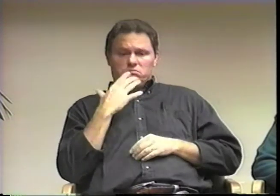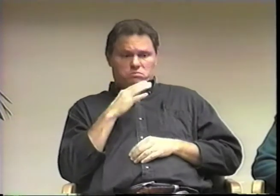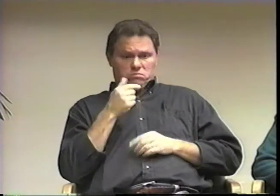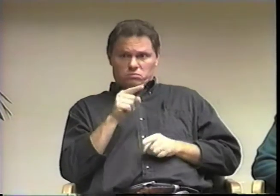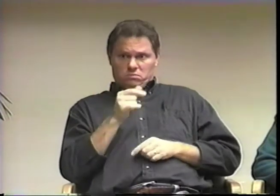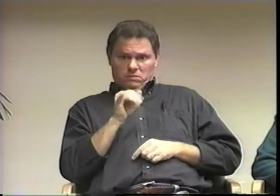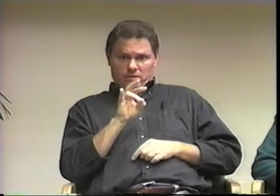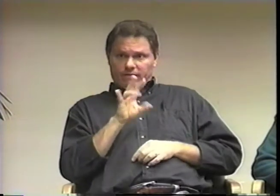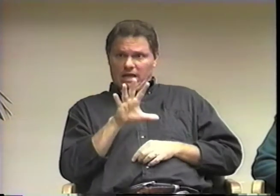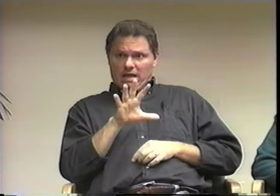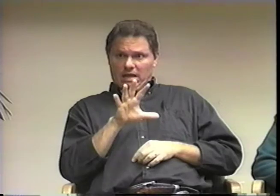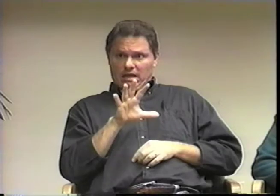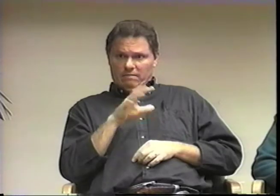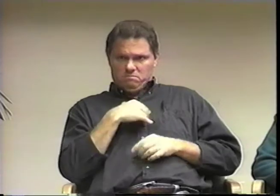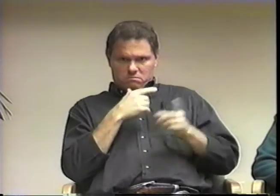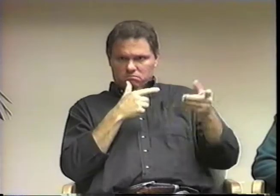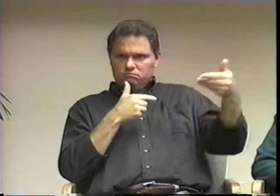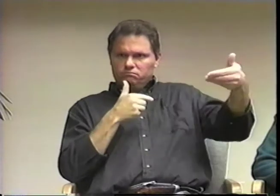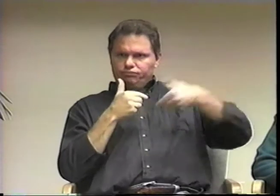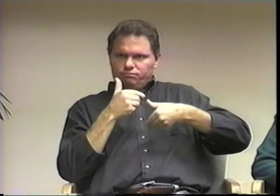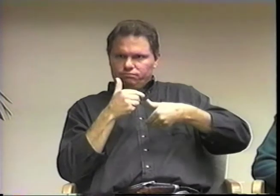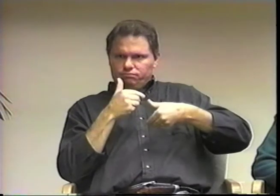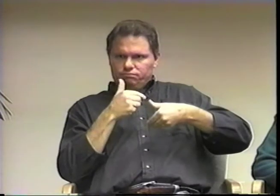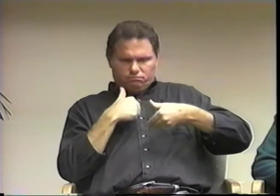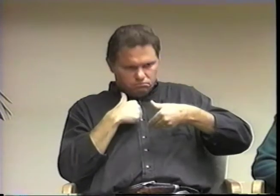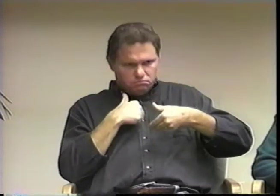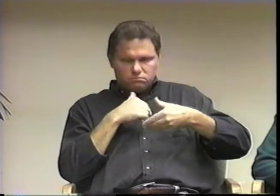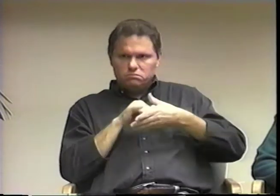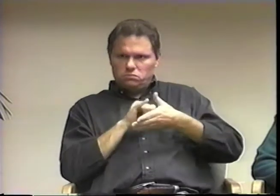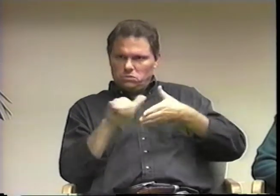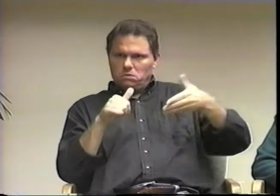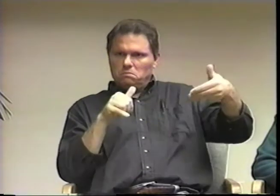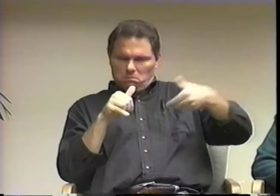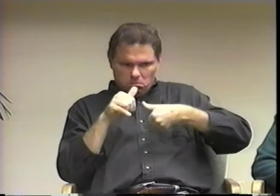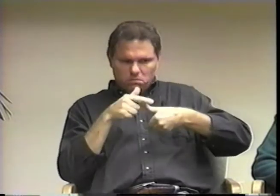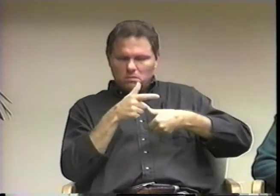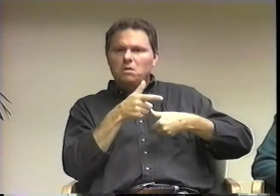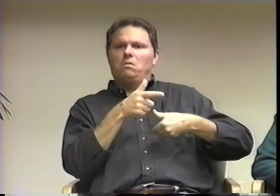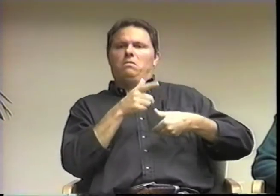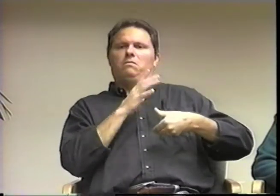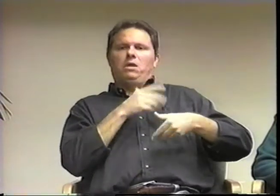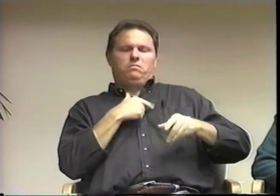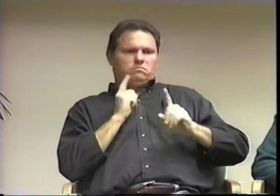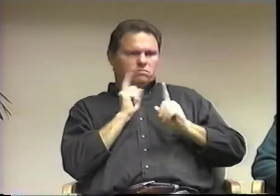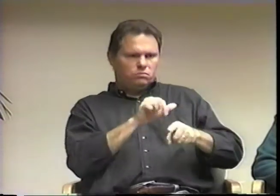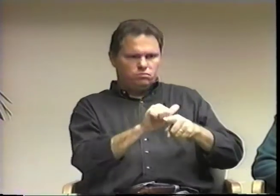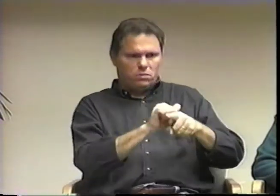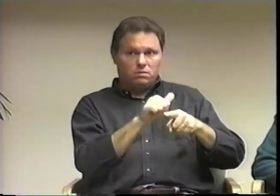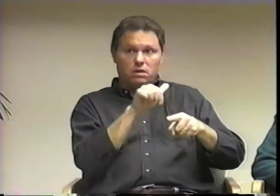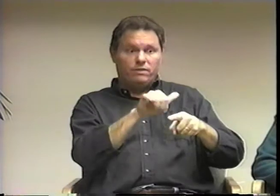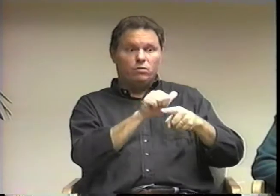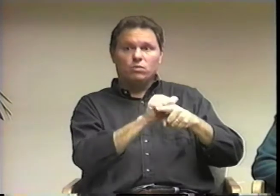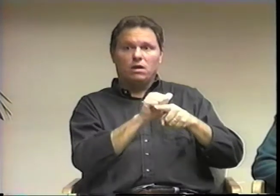In 1975 I was invited to the New York Giants training camp.